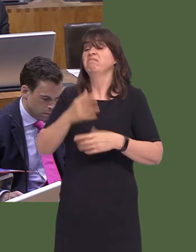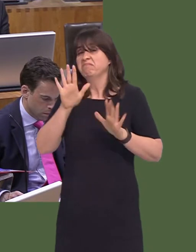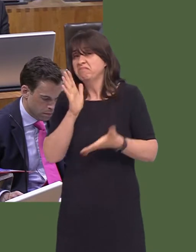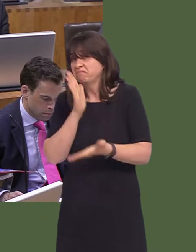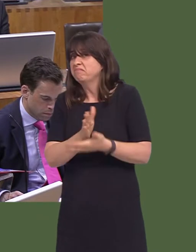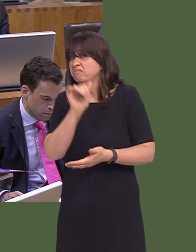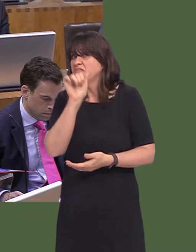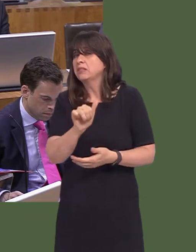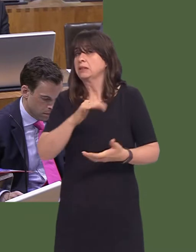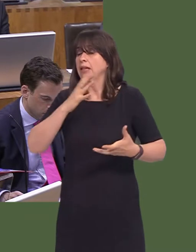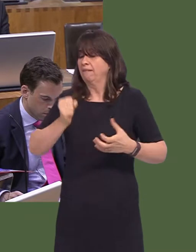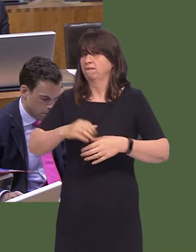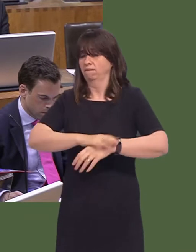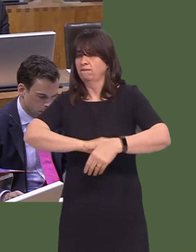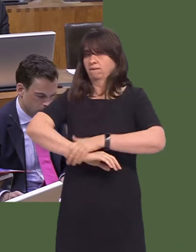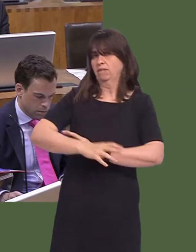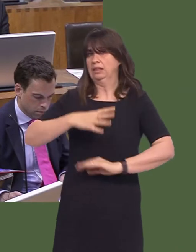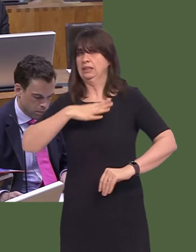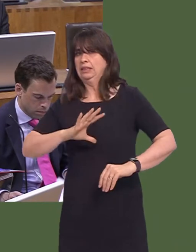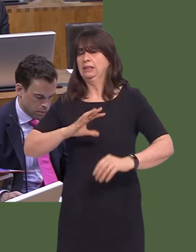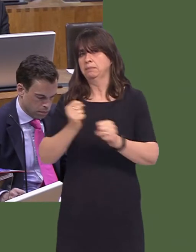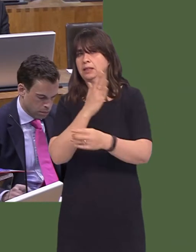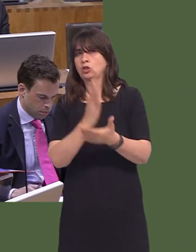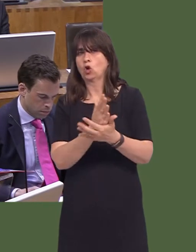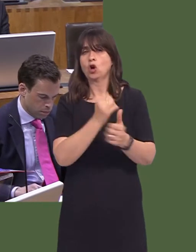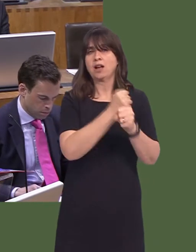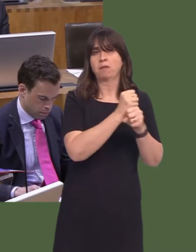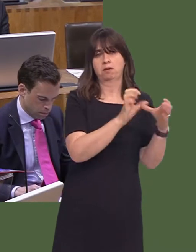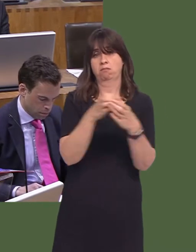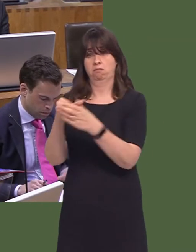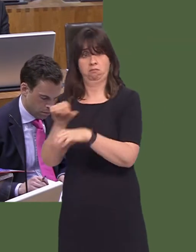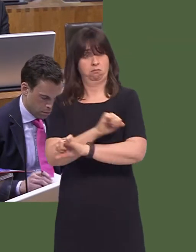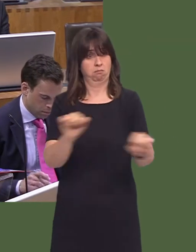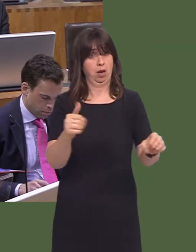ensuring that public sector bodies ensure there are no zero-hours contracts in place